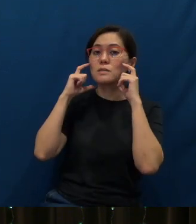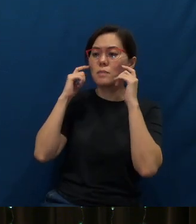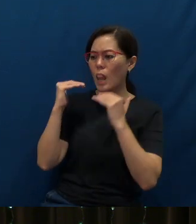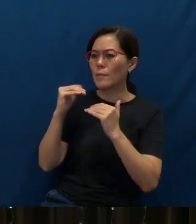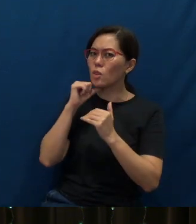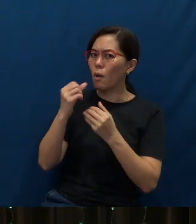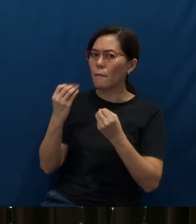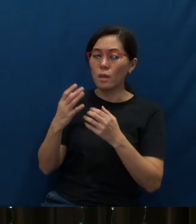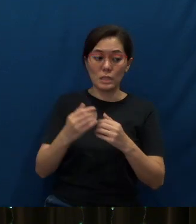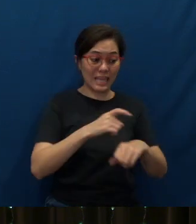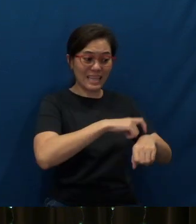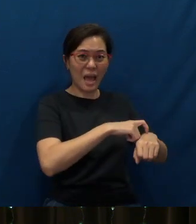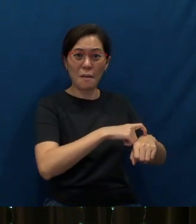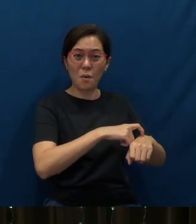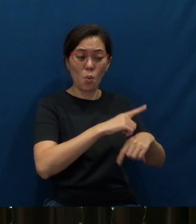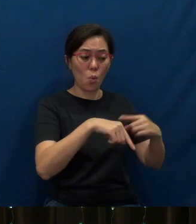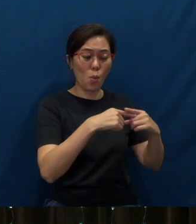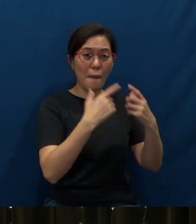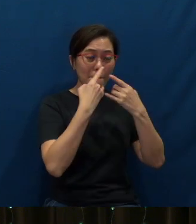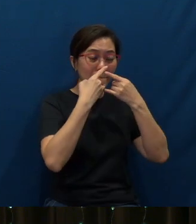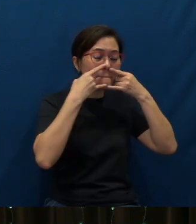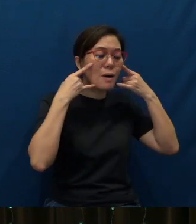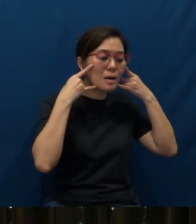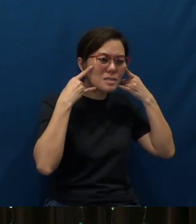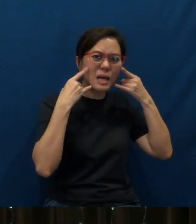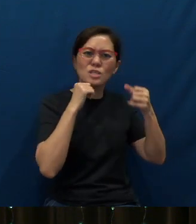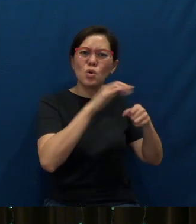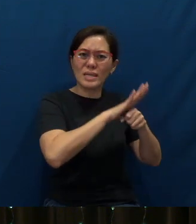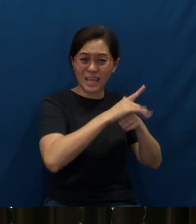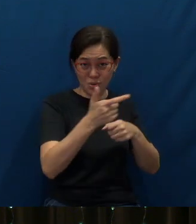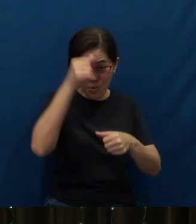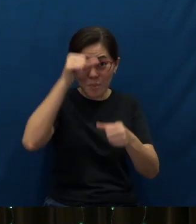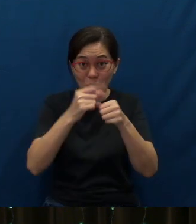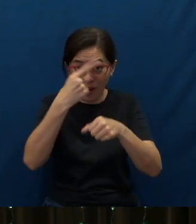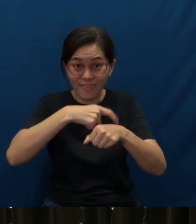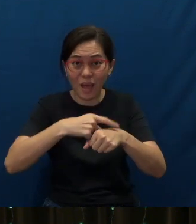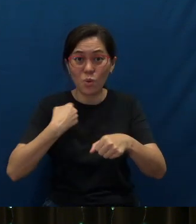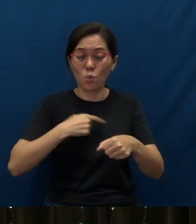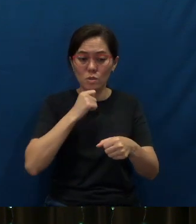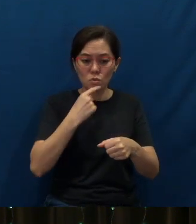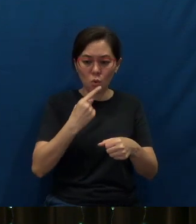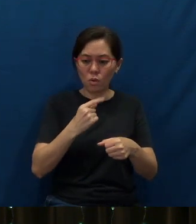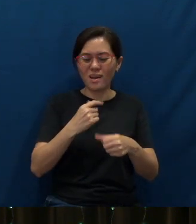at a time when masks were in such short supply worldwide. You’ll remember at one time, we were told that masks were not important.